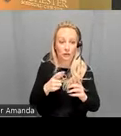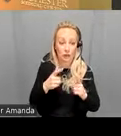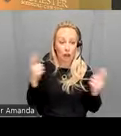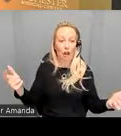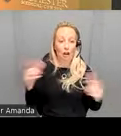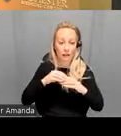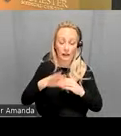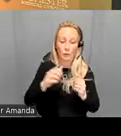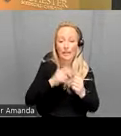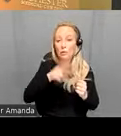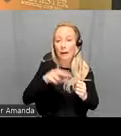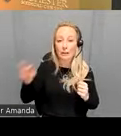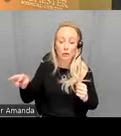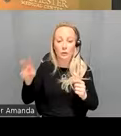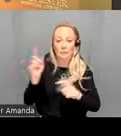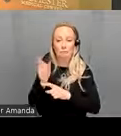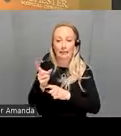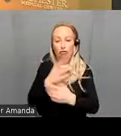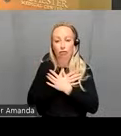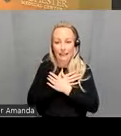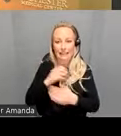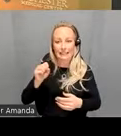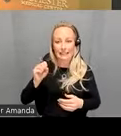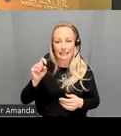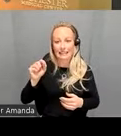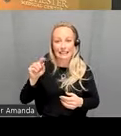of resting state but maybe can you just get the same thing if you have five and a half minutes